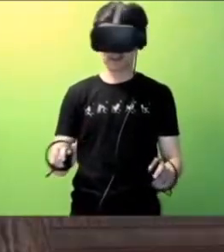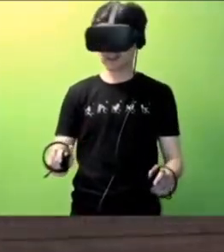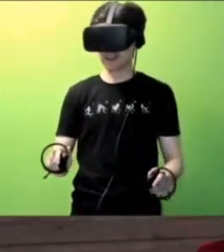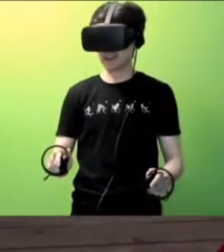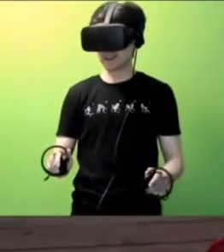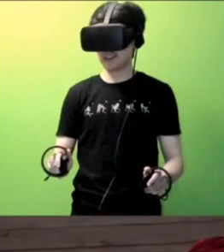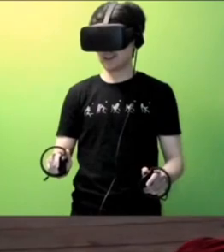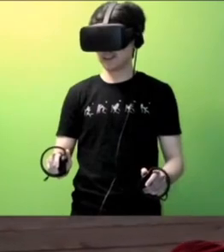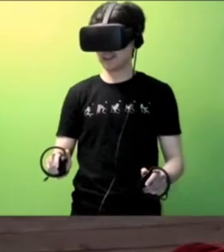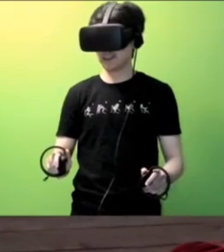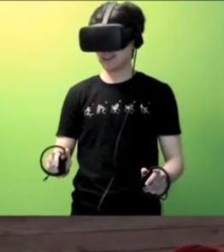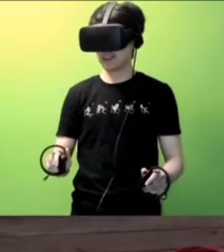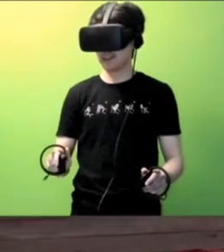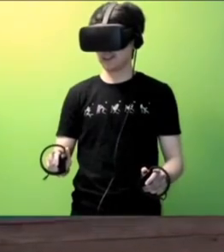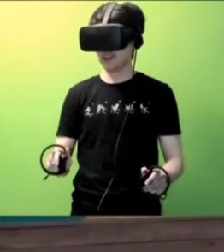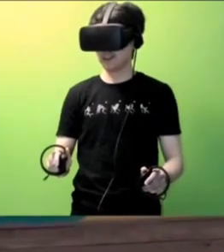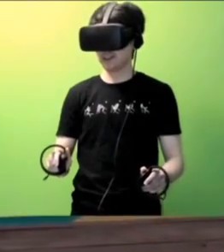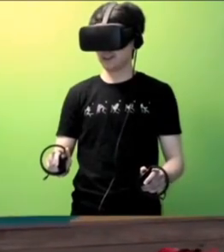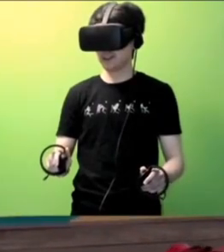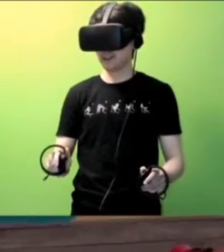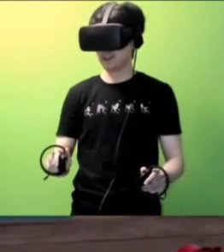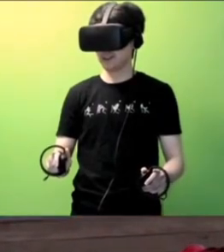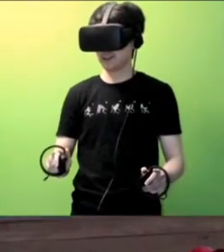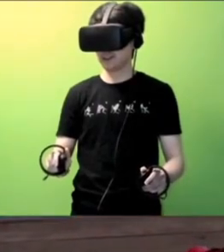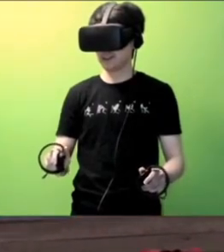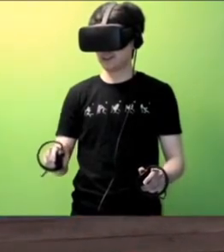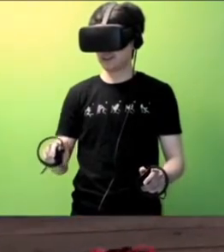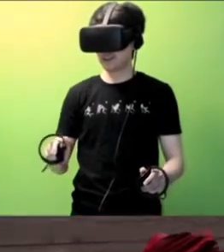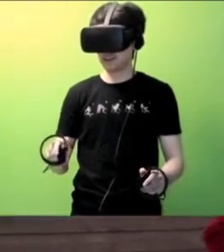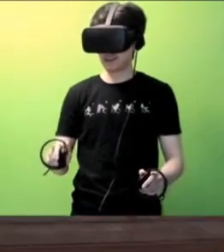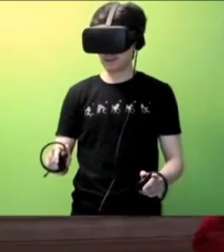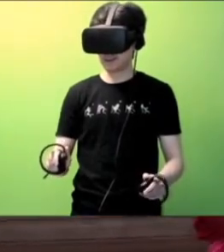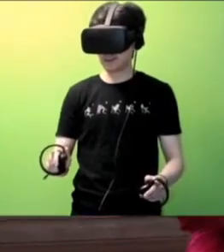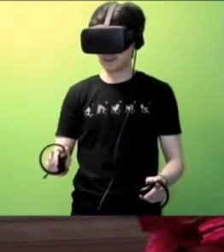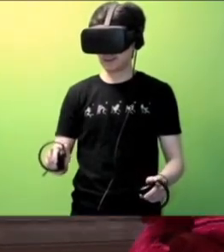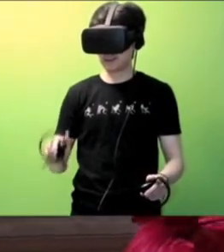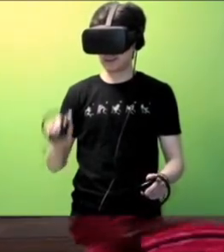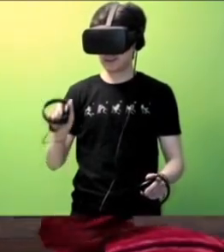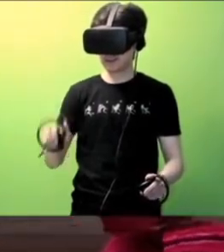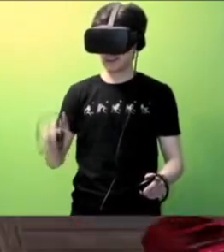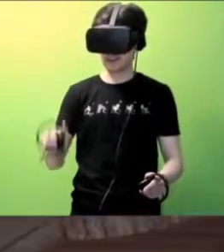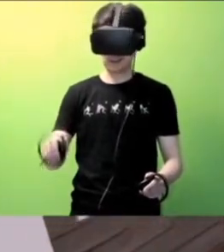I remember I watched his videos a while ago. - Me too.